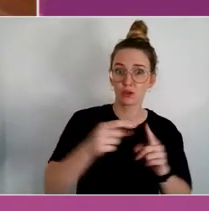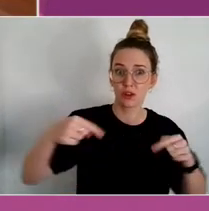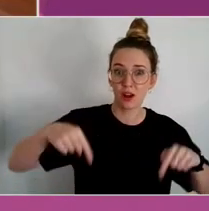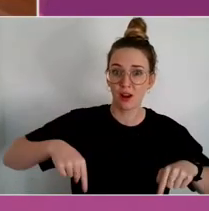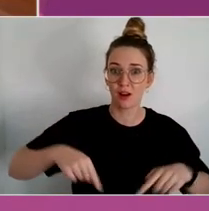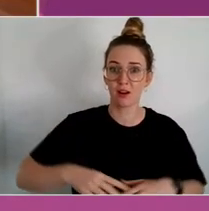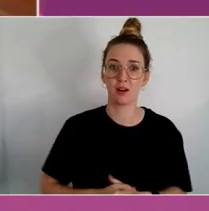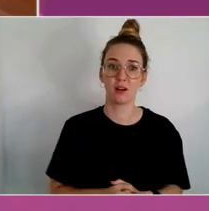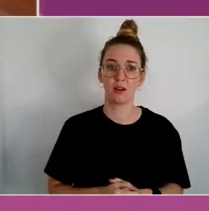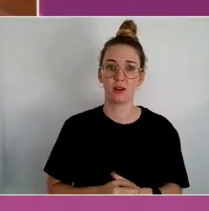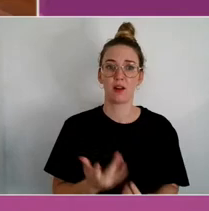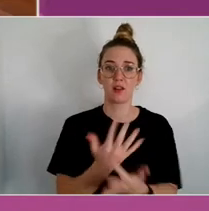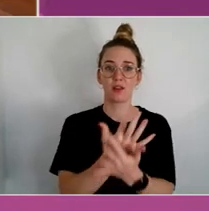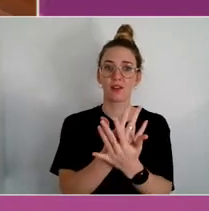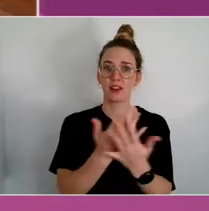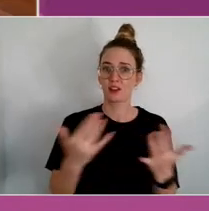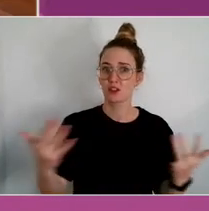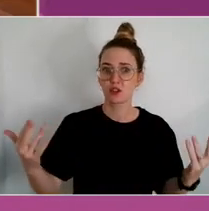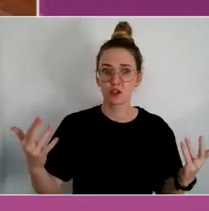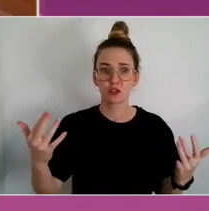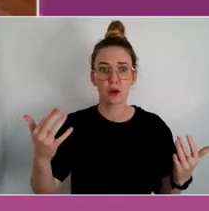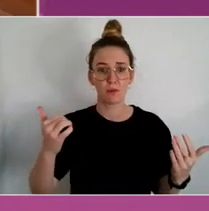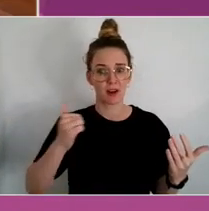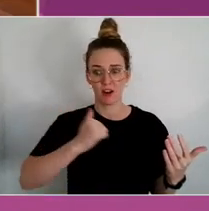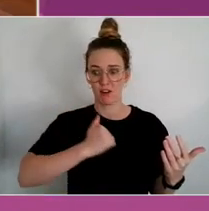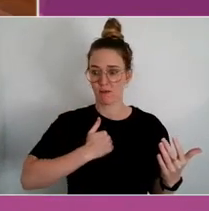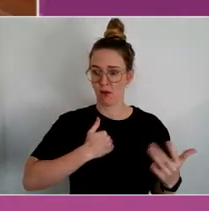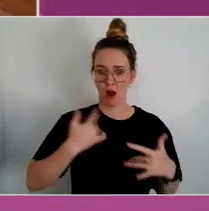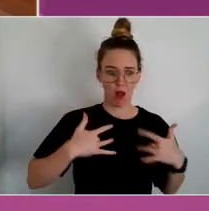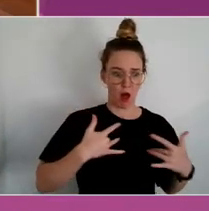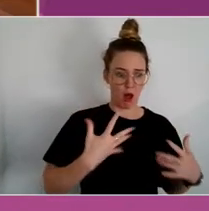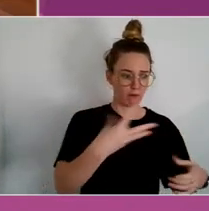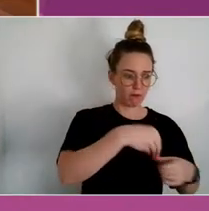There's so many parts of my life that reinforce my identity.